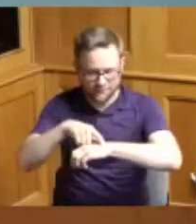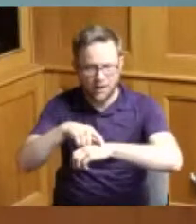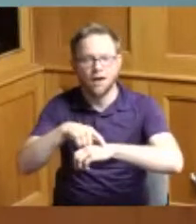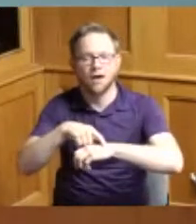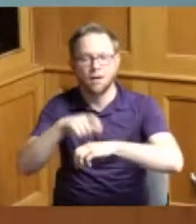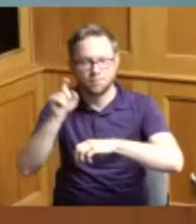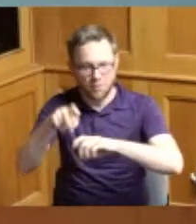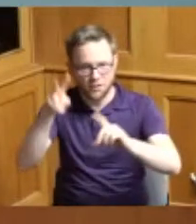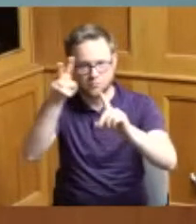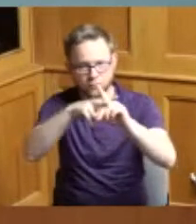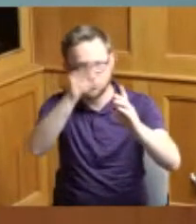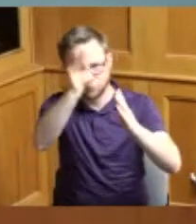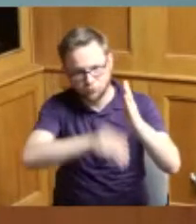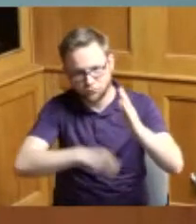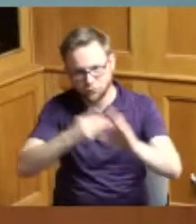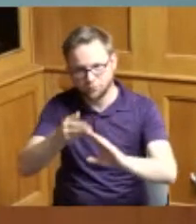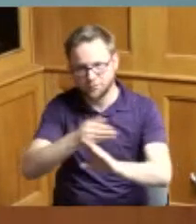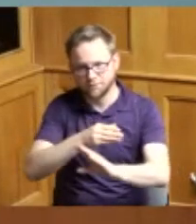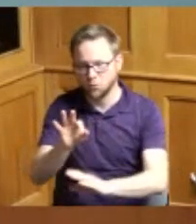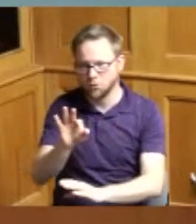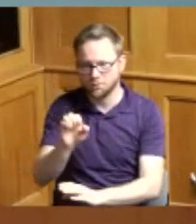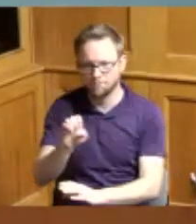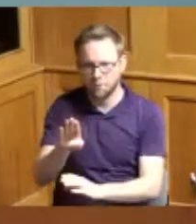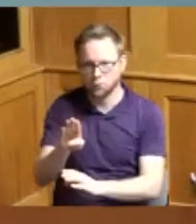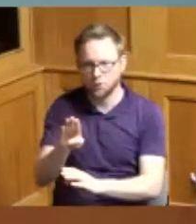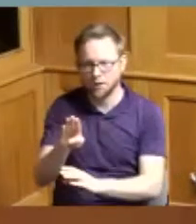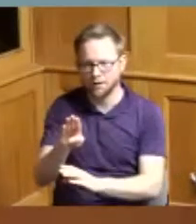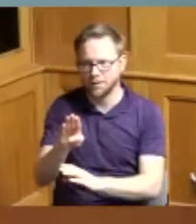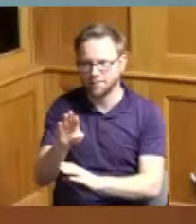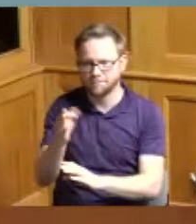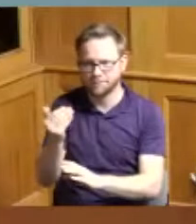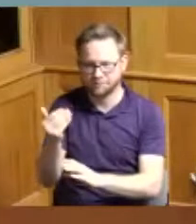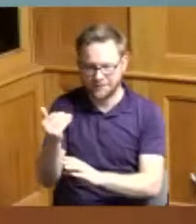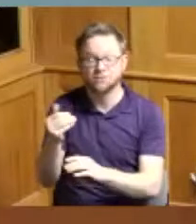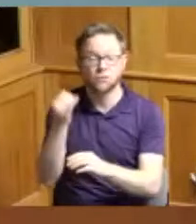and so those folks should go to 513 relief if there are arts organizations that suffered through